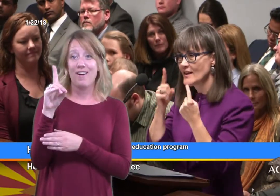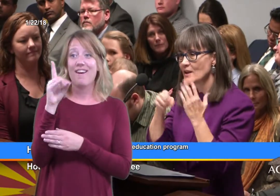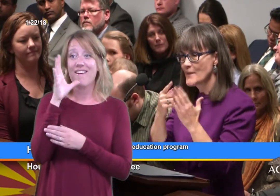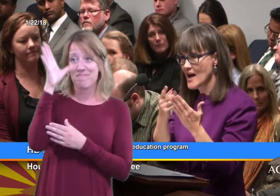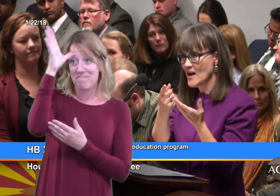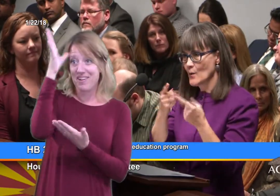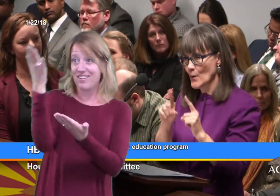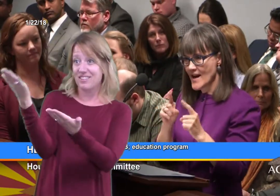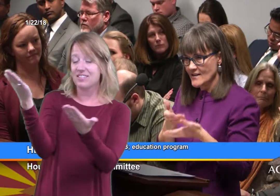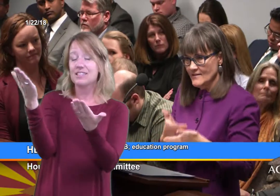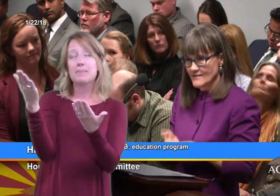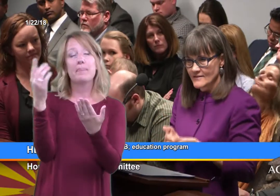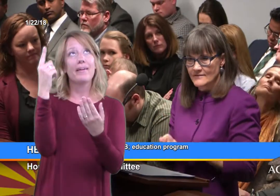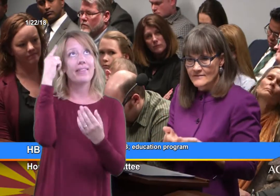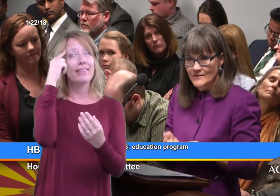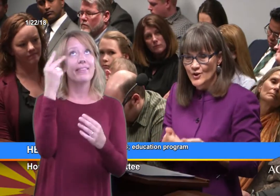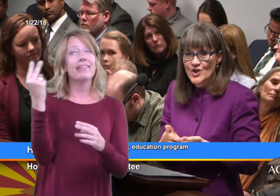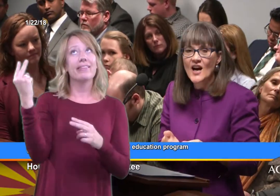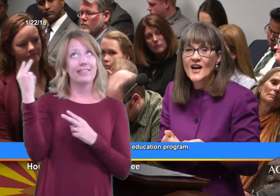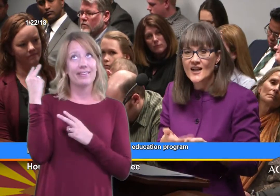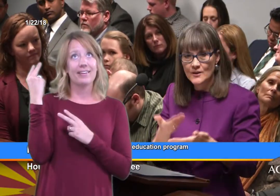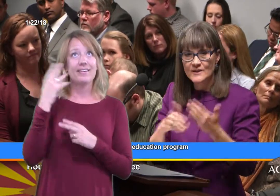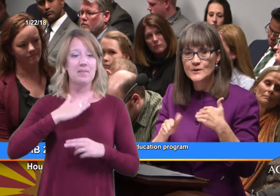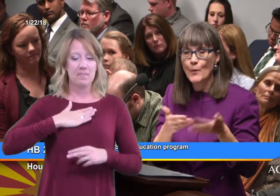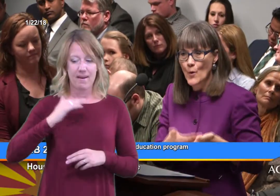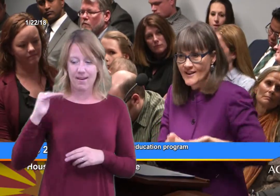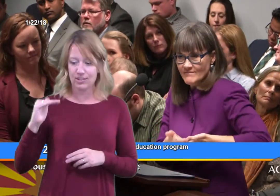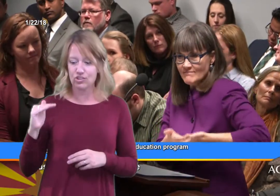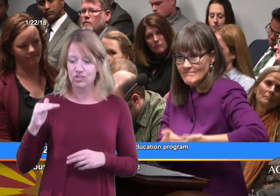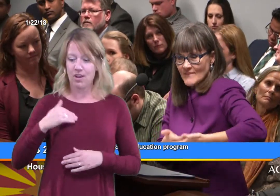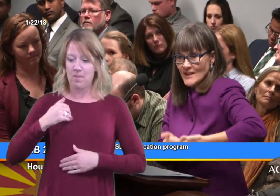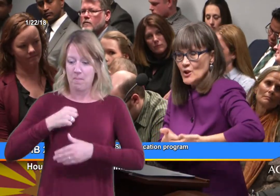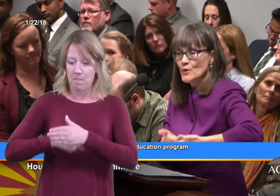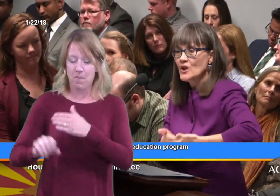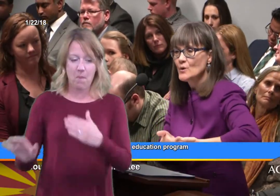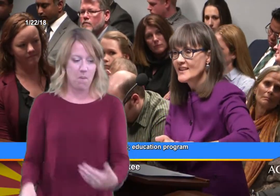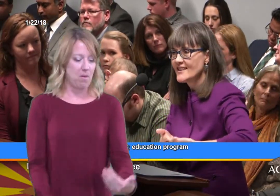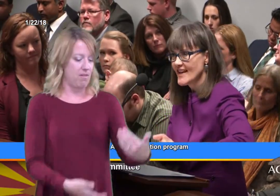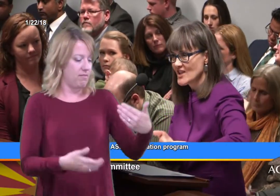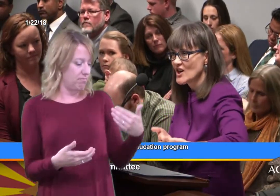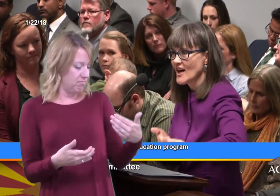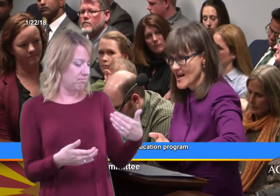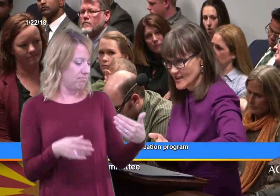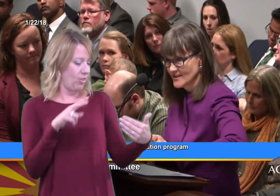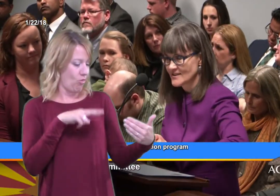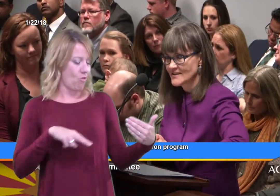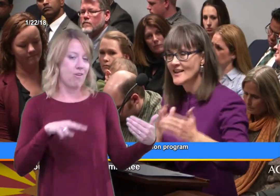You think about when your child was born, and you were holding that child.